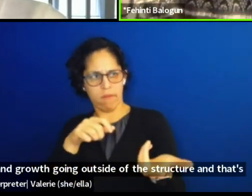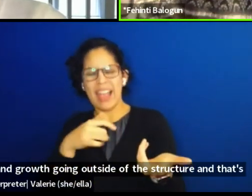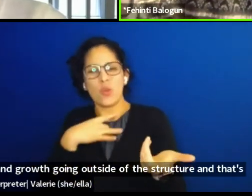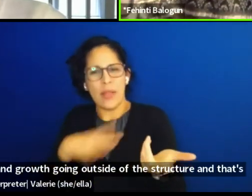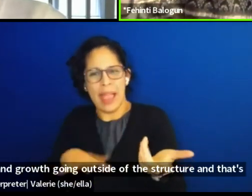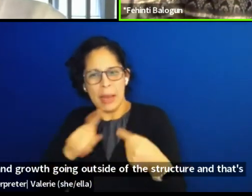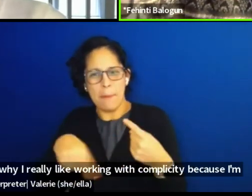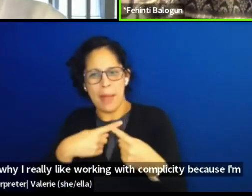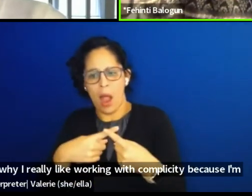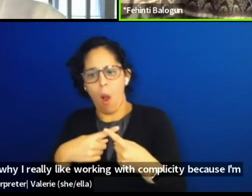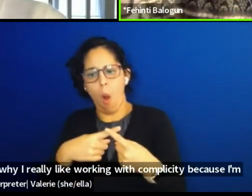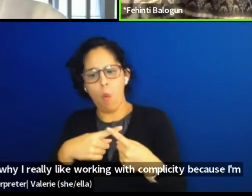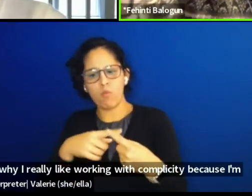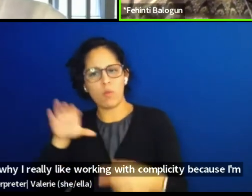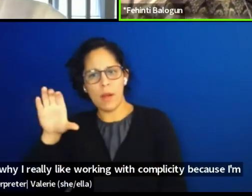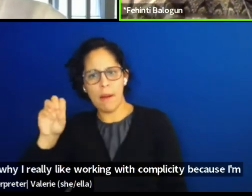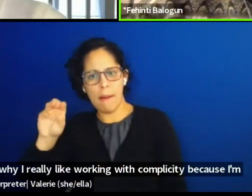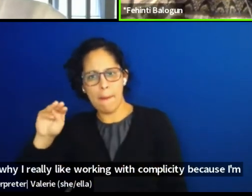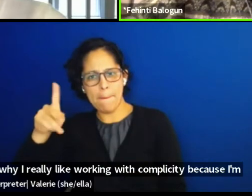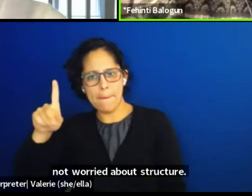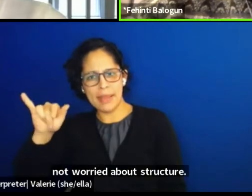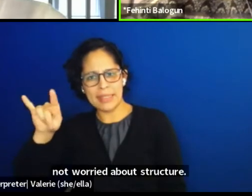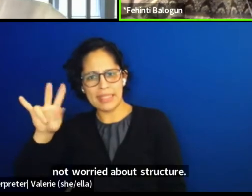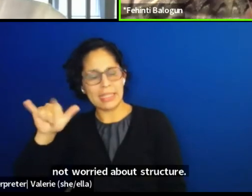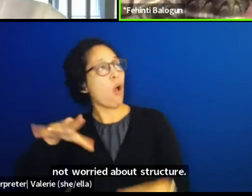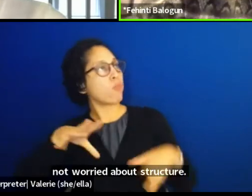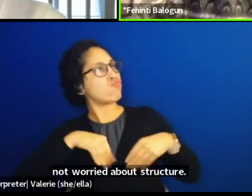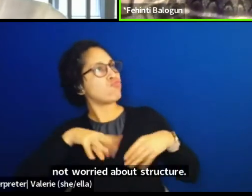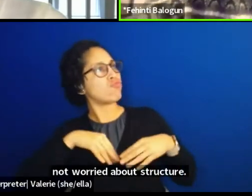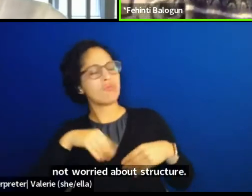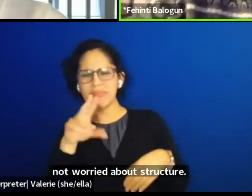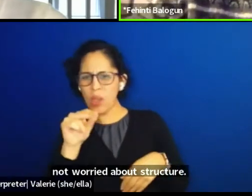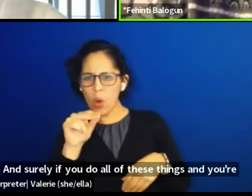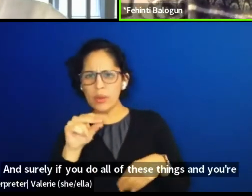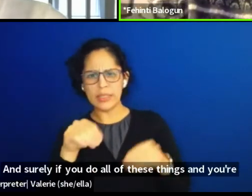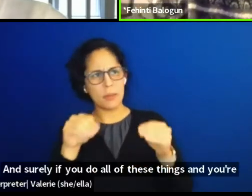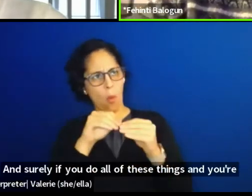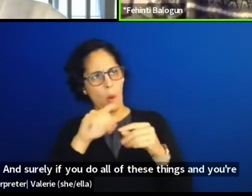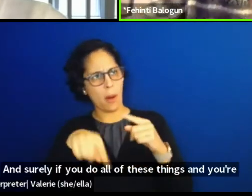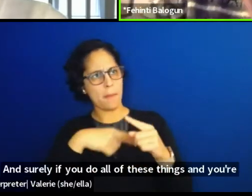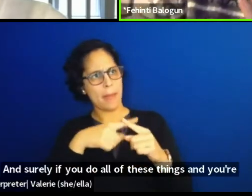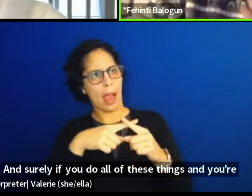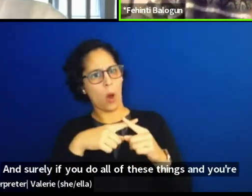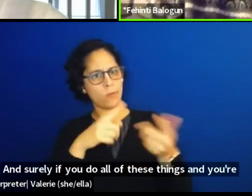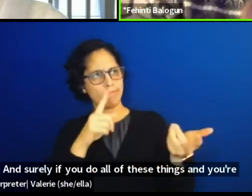And surely if you do all of these things and you're working for the community, as opposed to the individual